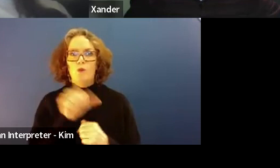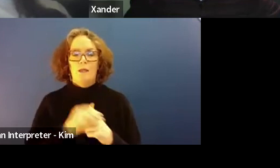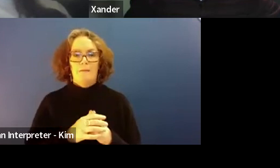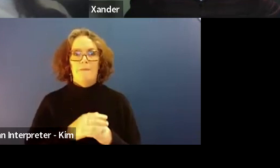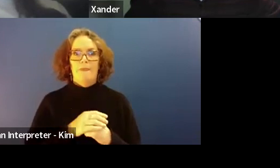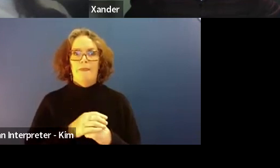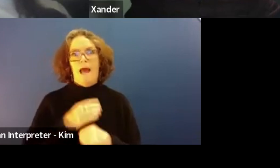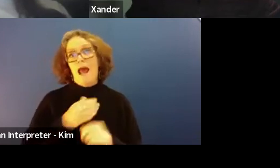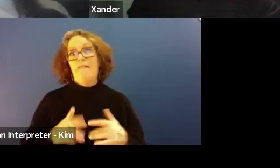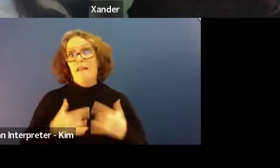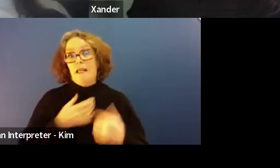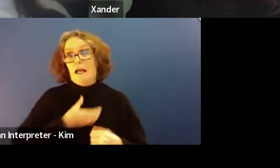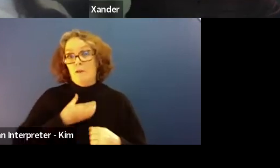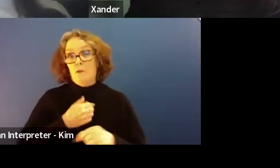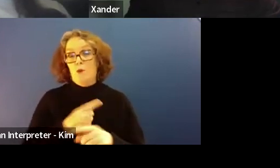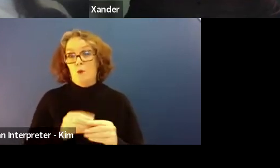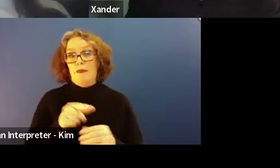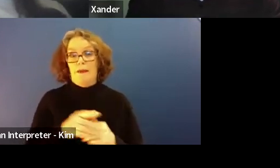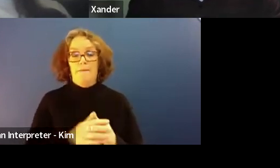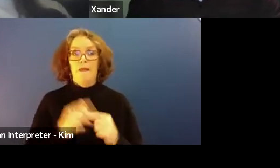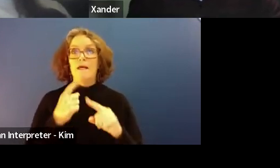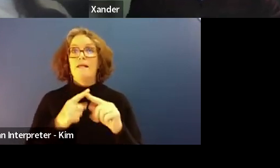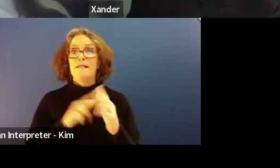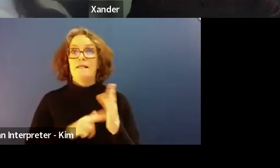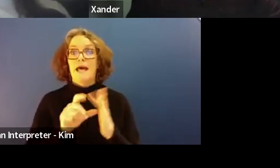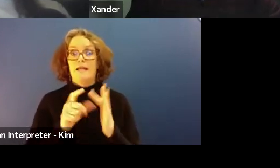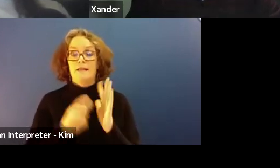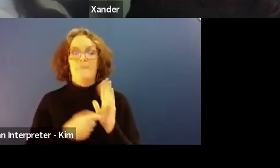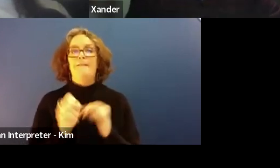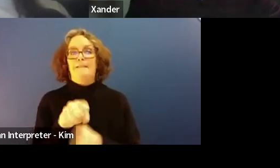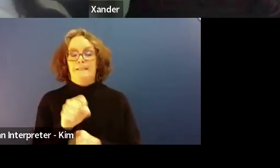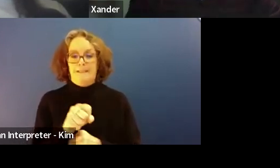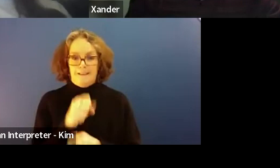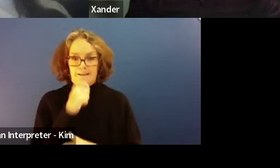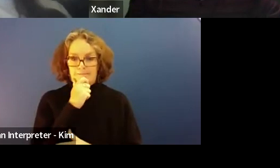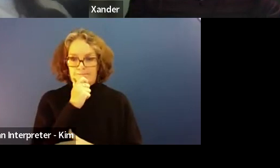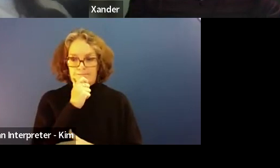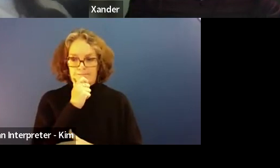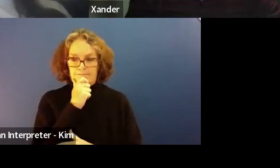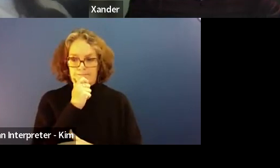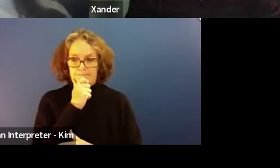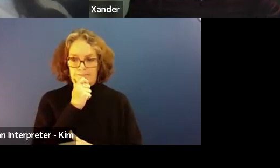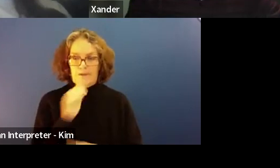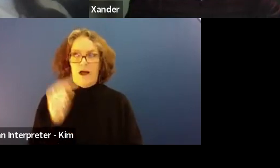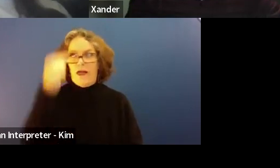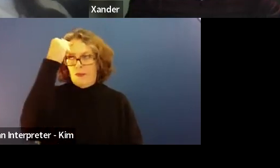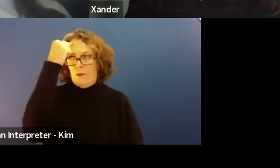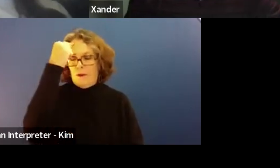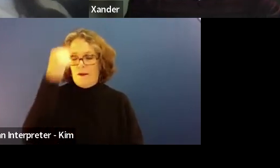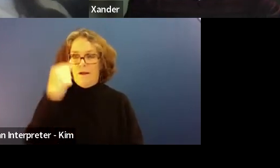Yeah, it's a thing I was going to say and I forgot.